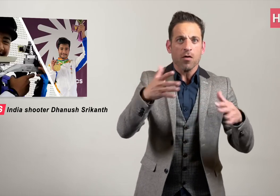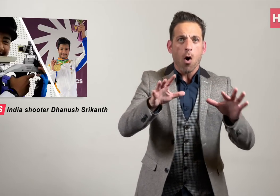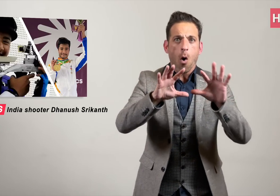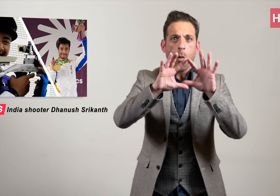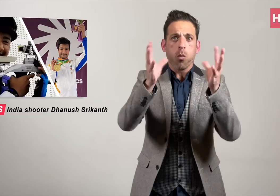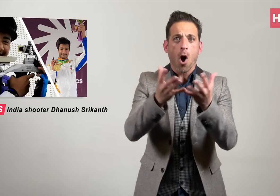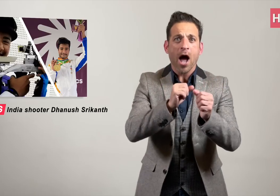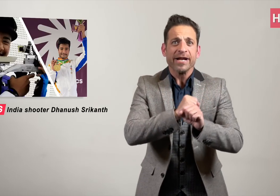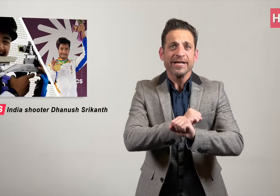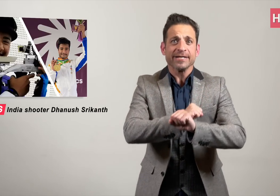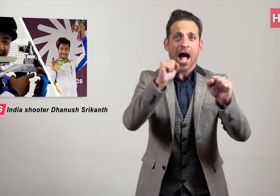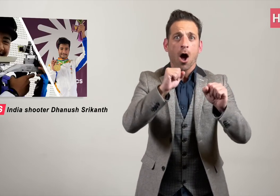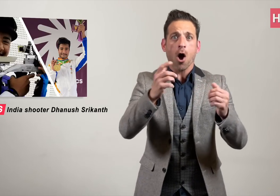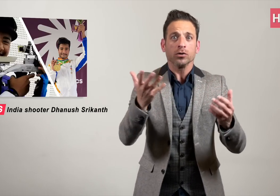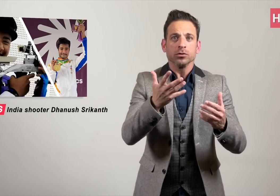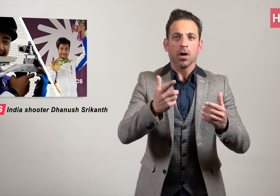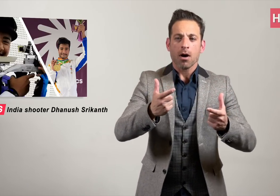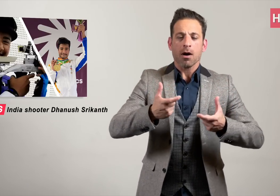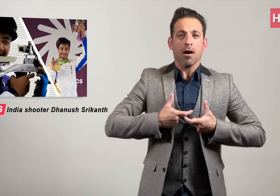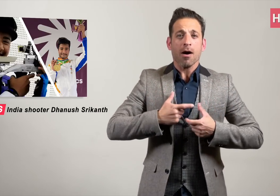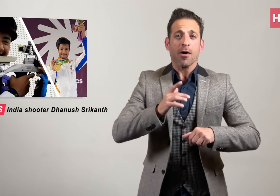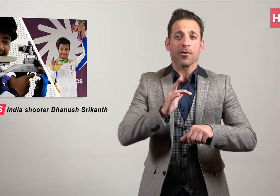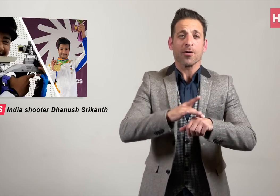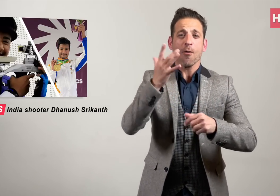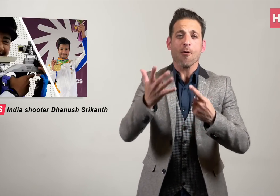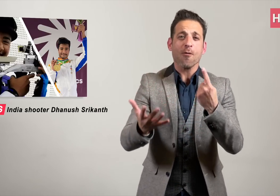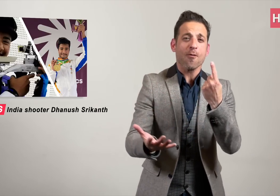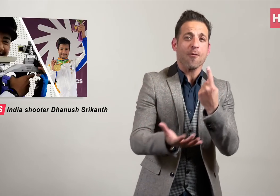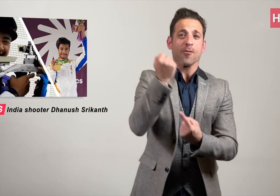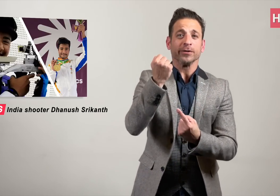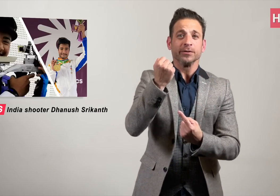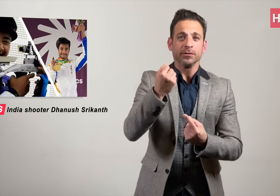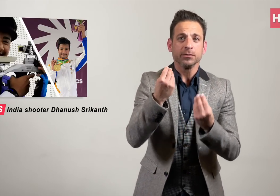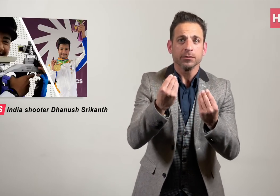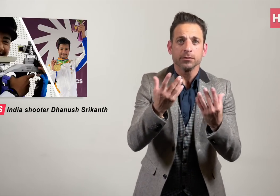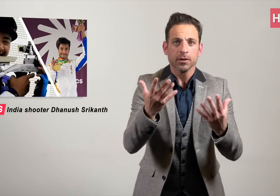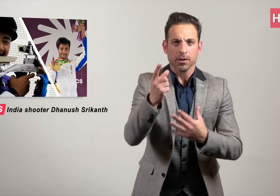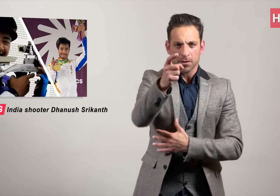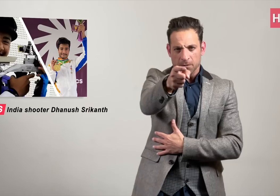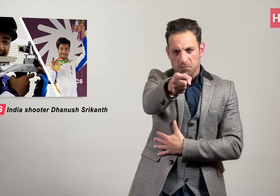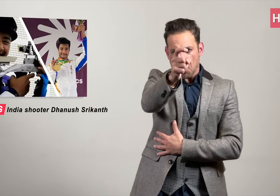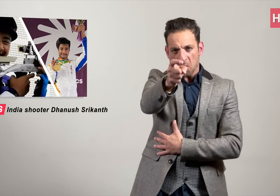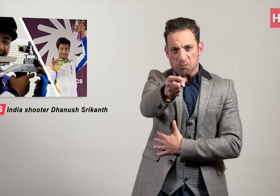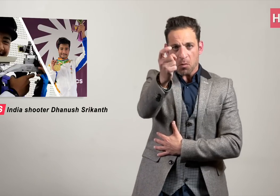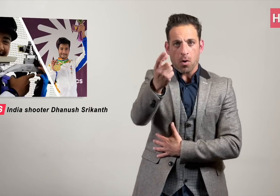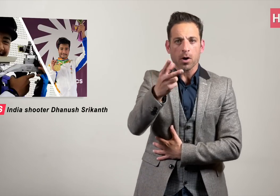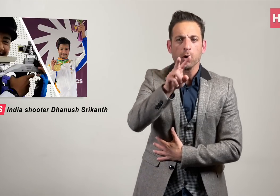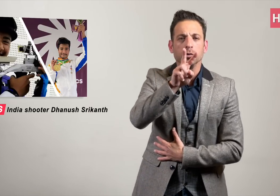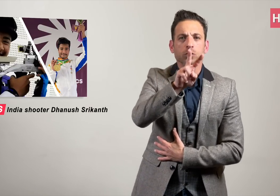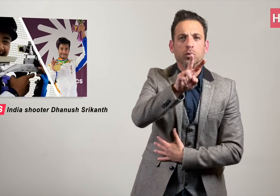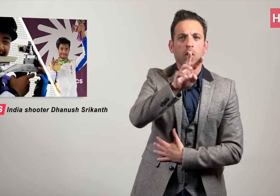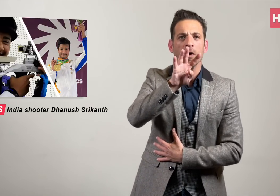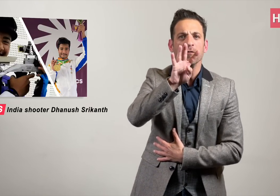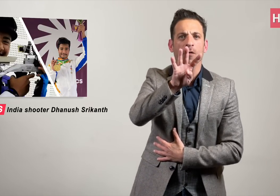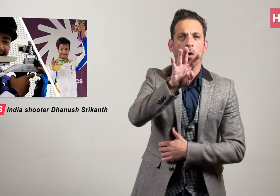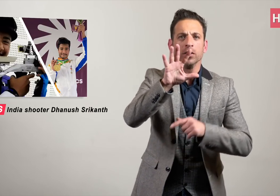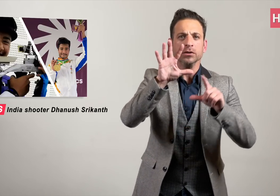shot a world record score to clinch a gold medal at the Deaflympics,